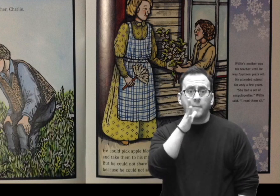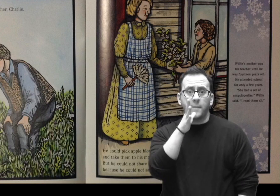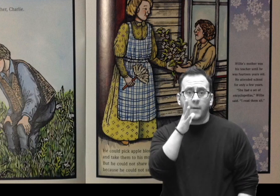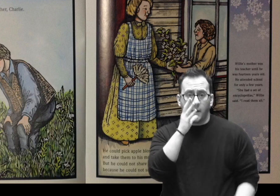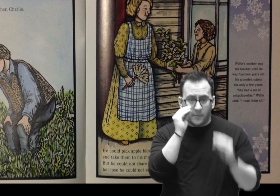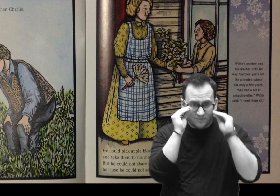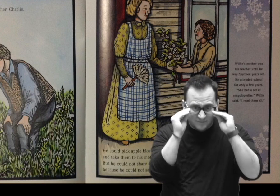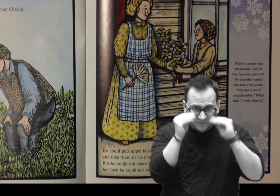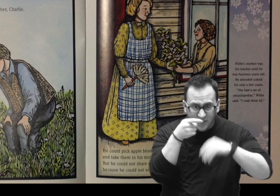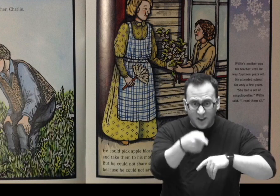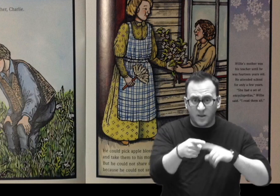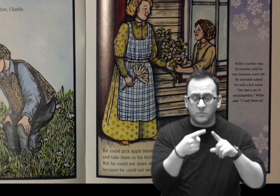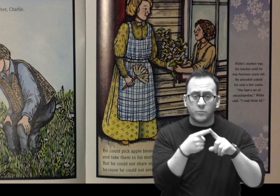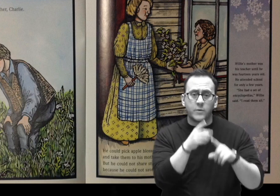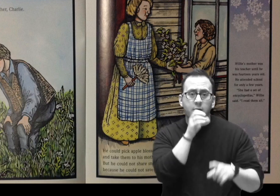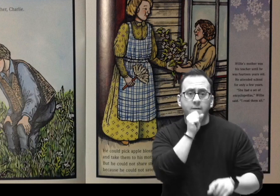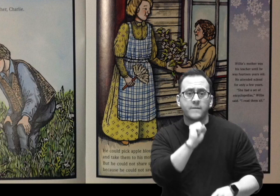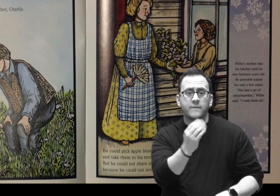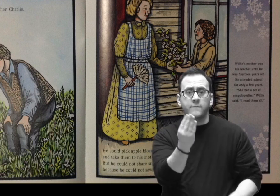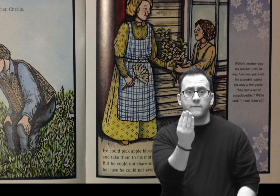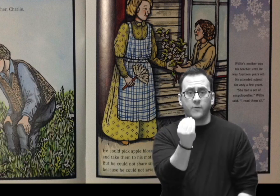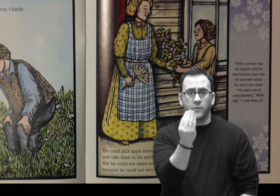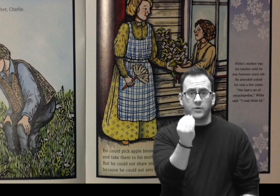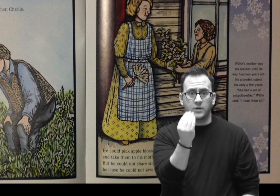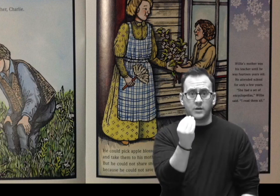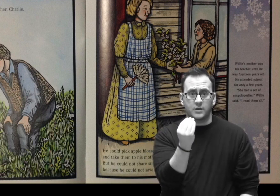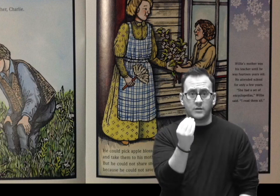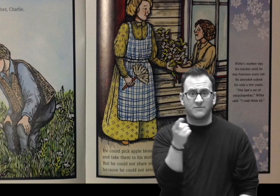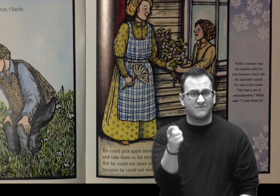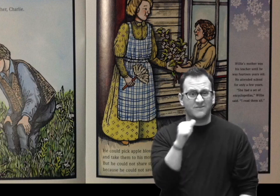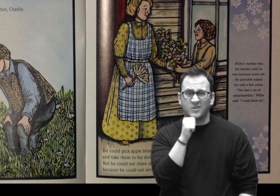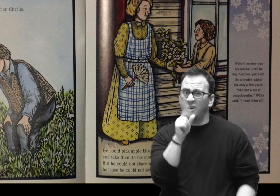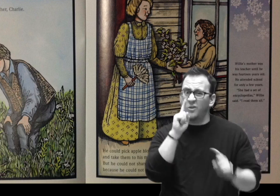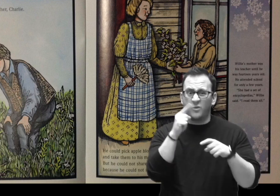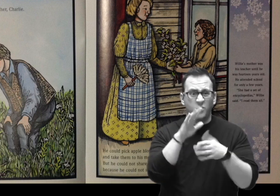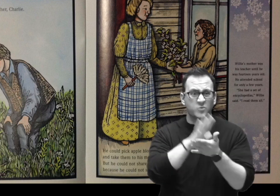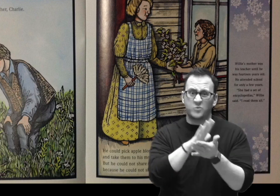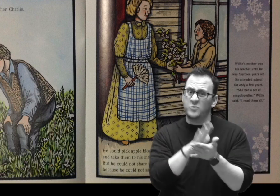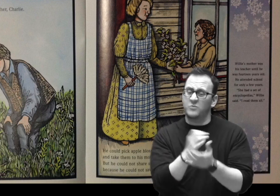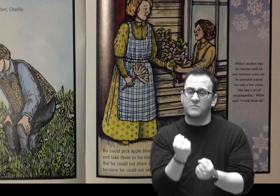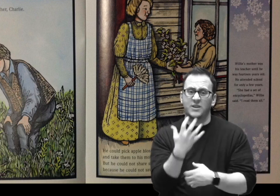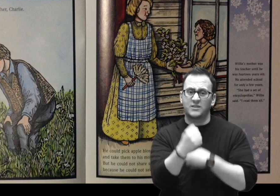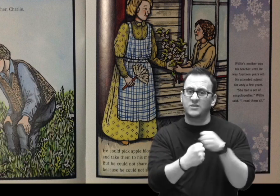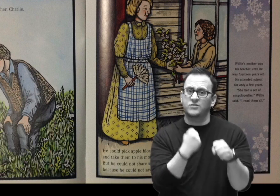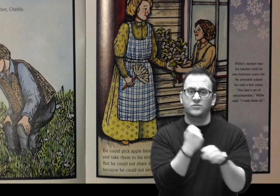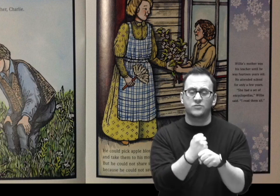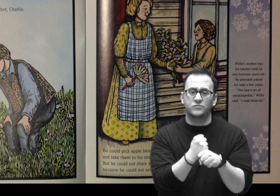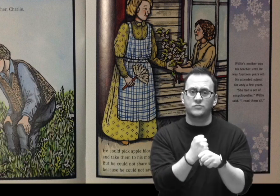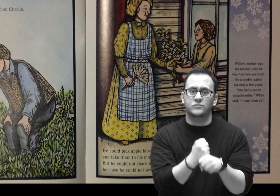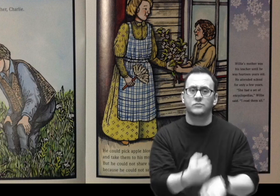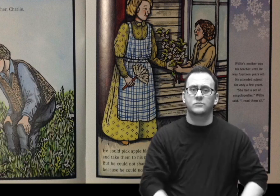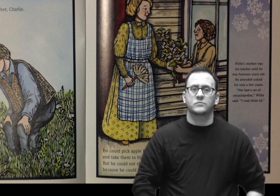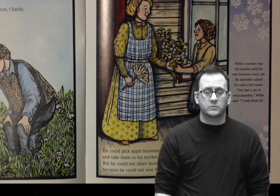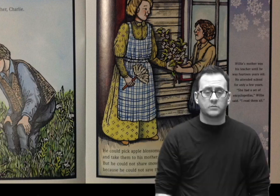Right panel: Willie’s mother was his teacher until he was fourteen years old. He attended school for only a few years.